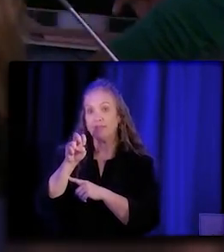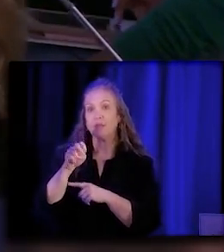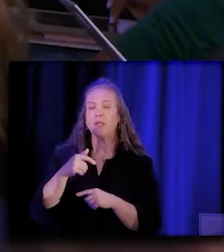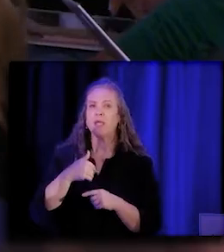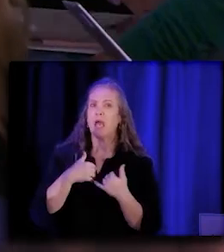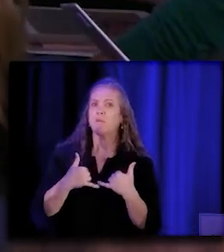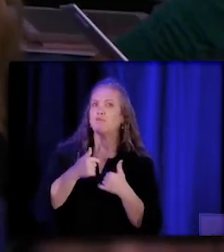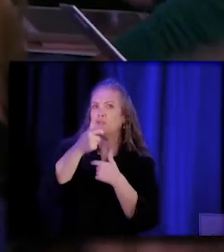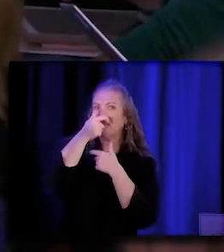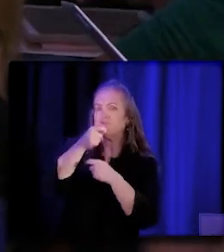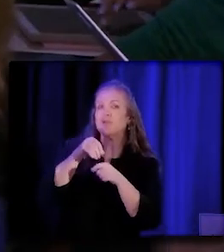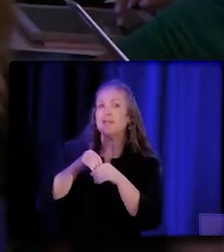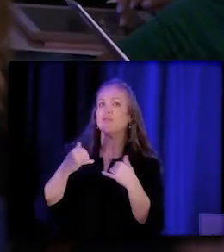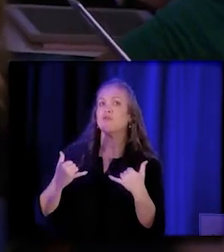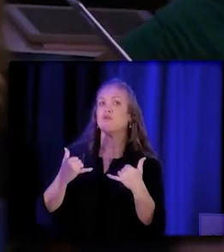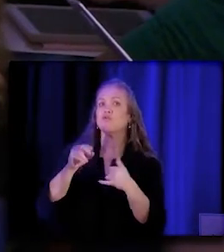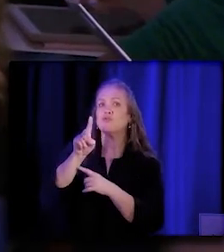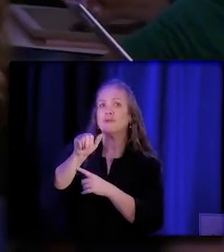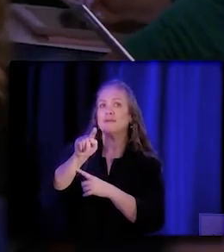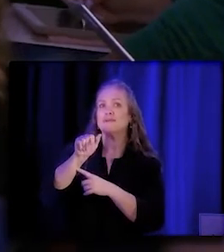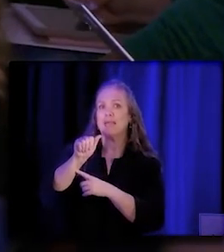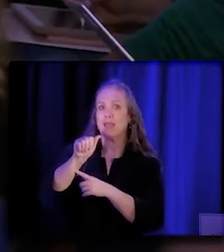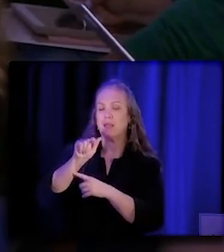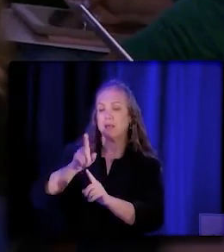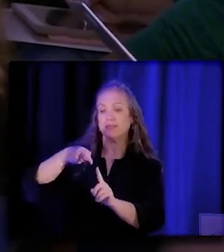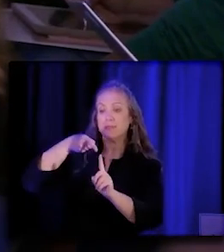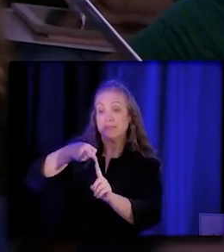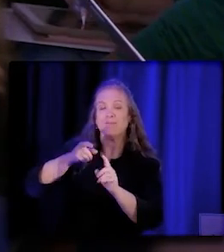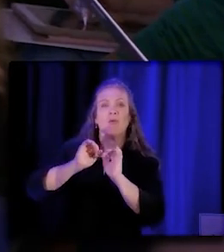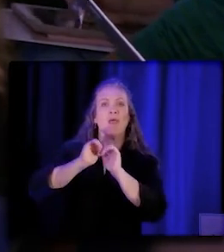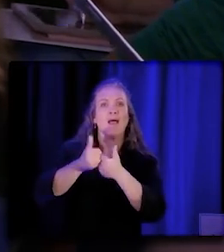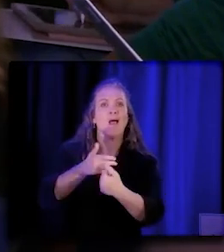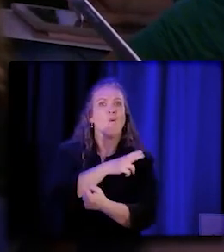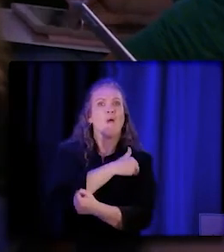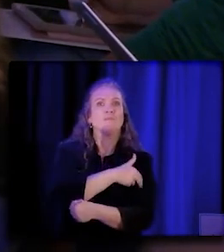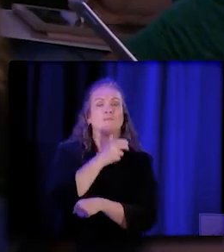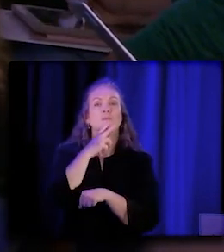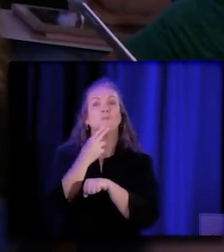specifically about hospital utilization of this important role.